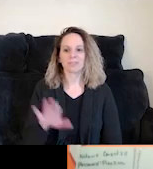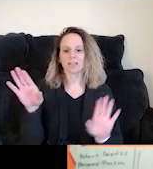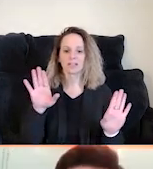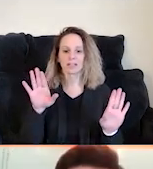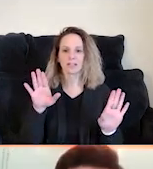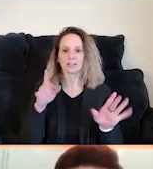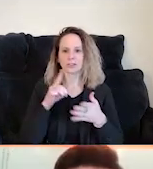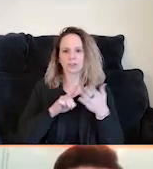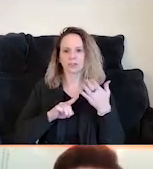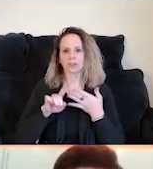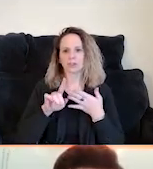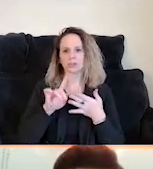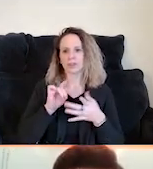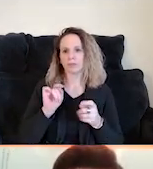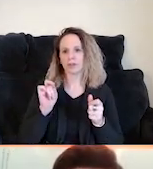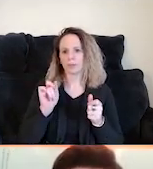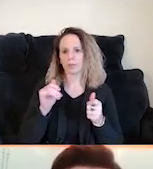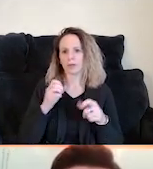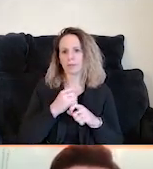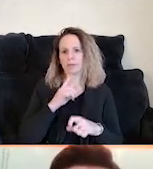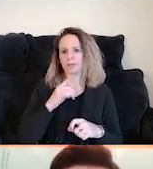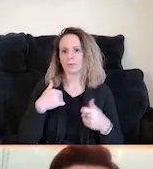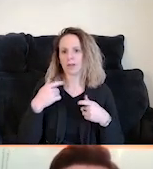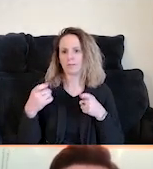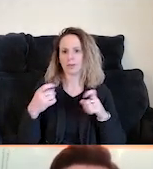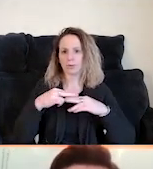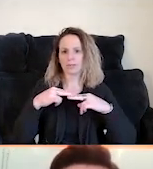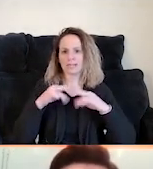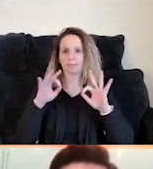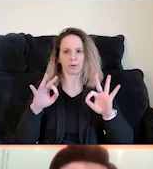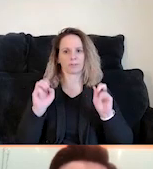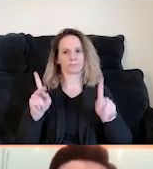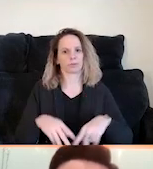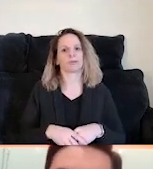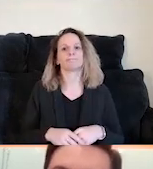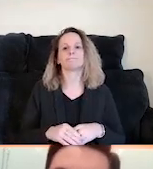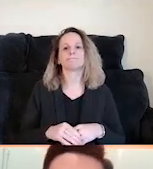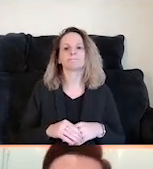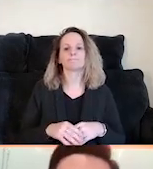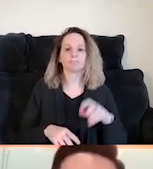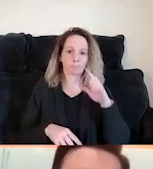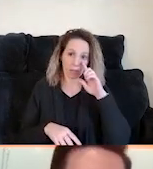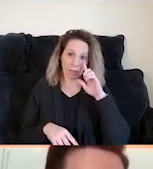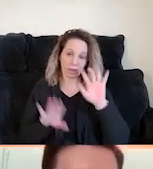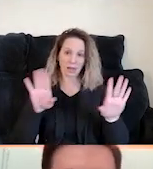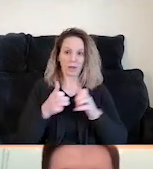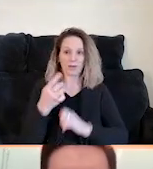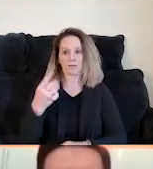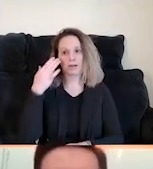Just checking really quick that we have control for the slides. Perfect. So hello, everyone. I know this isn't the type of presentation